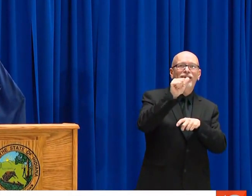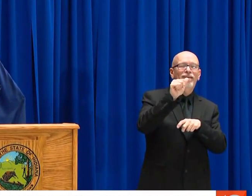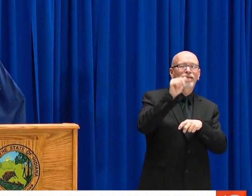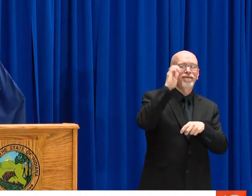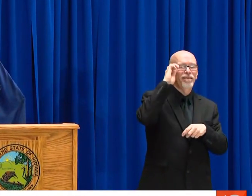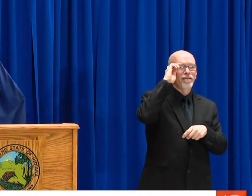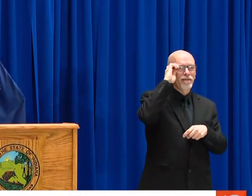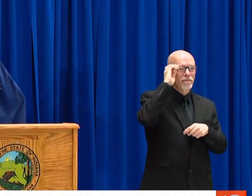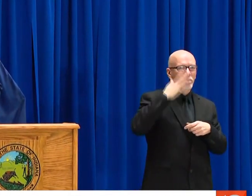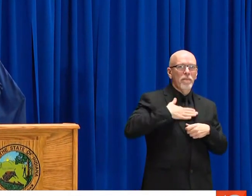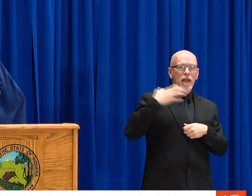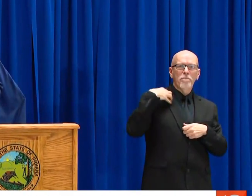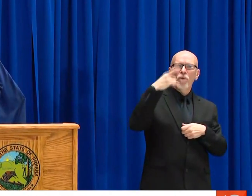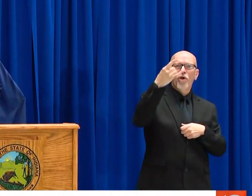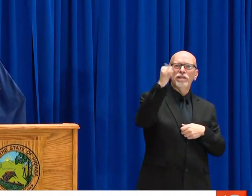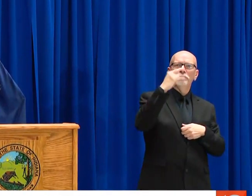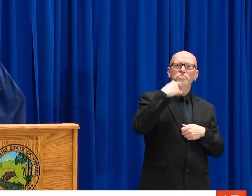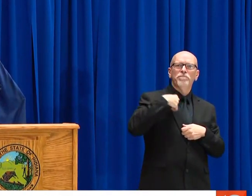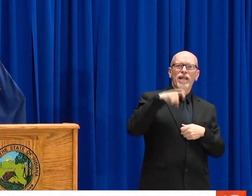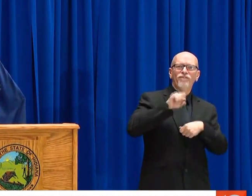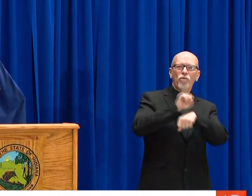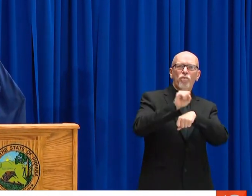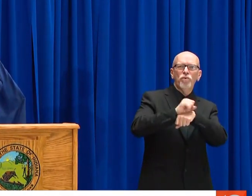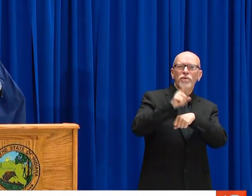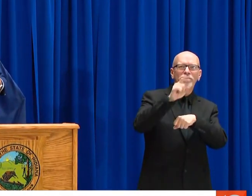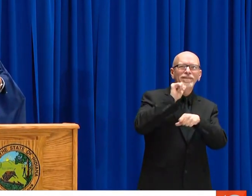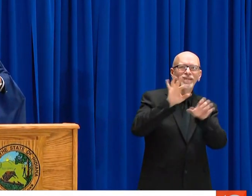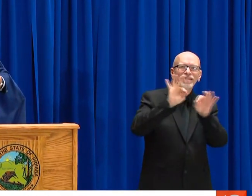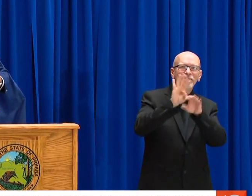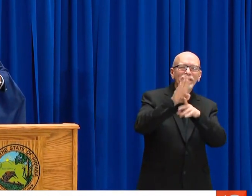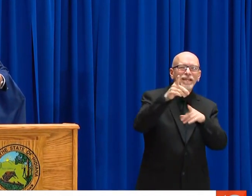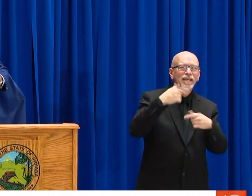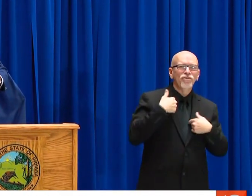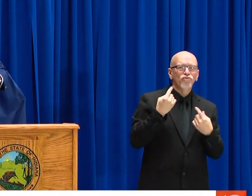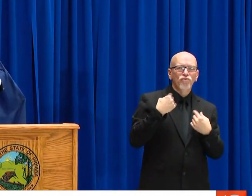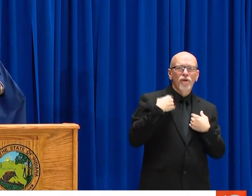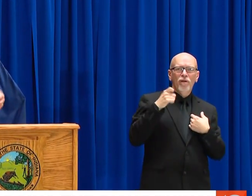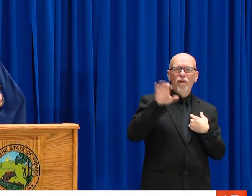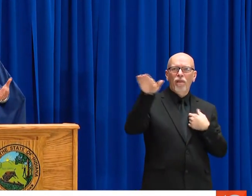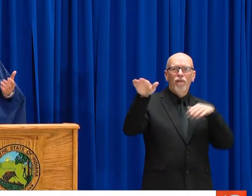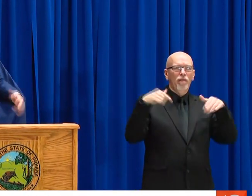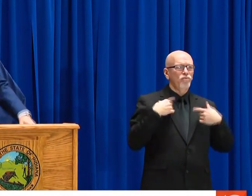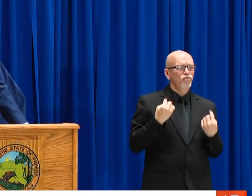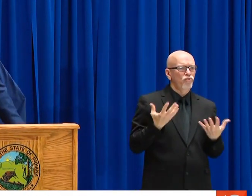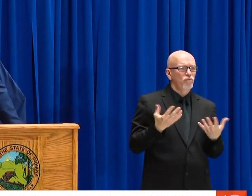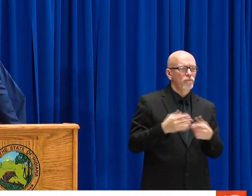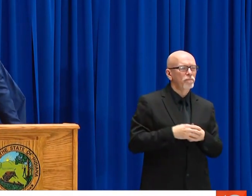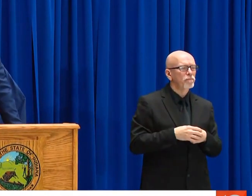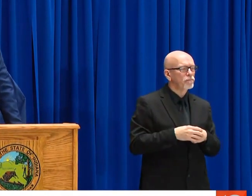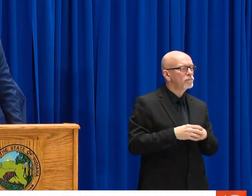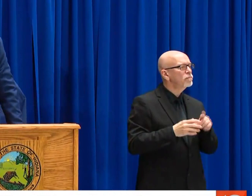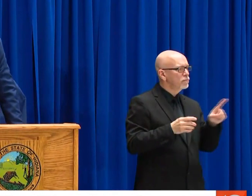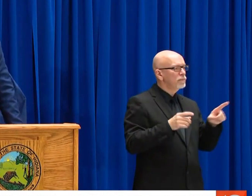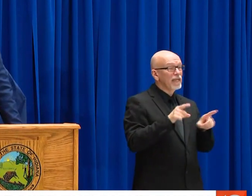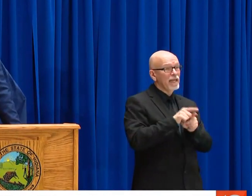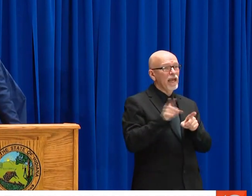IF I'M AN EMPLOYEE OF A COMPANY THAT I DON'T THINK FALLS UNDER THOSE ESSENTIAL BUSINESS LISTS, BUT MY BOSS IS STILL MAKING ME